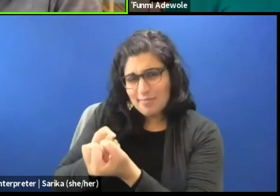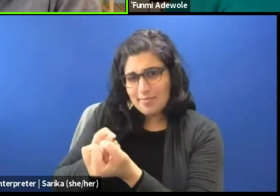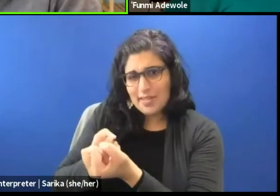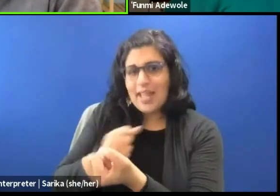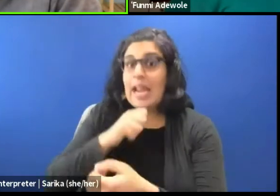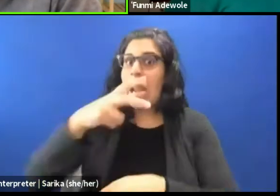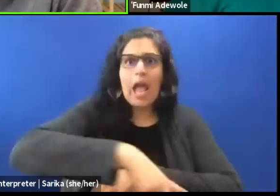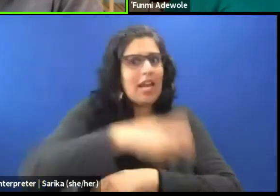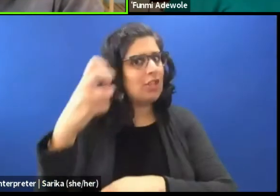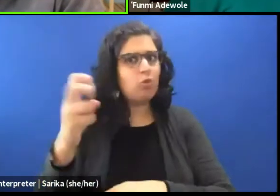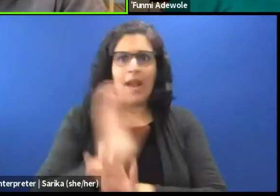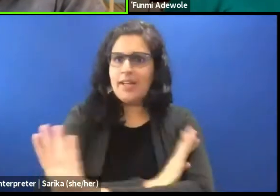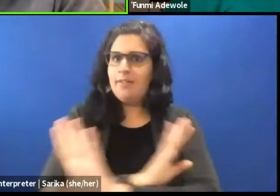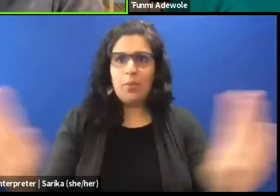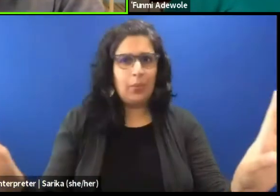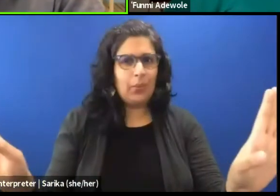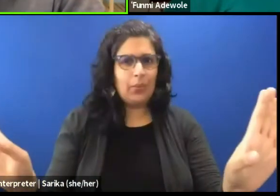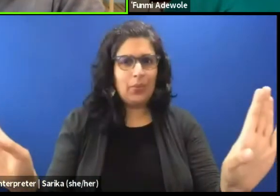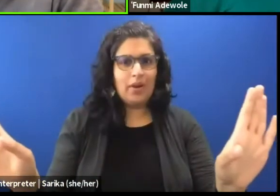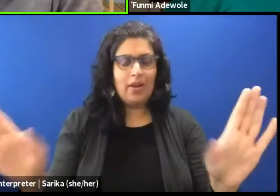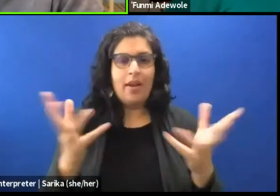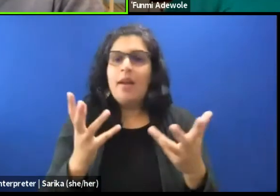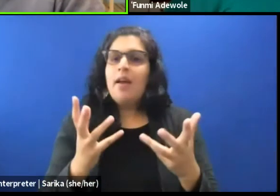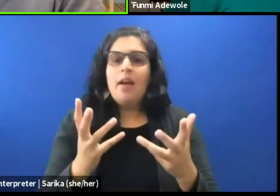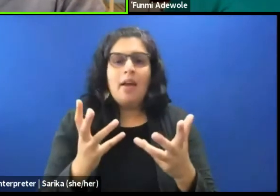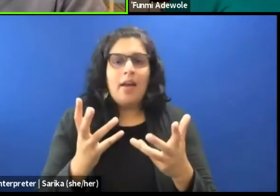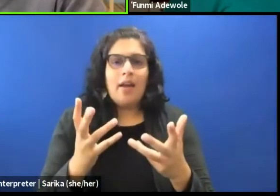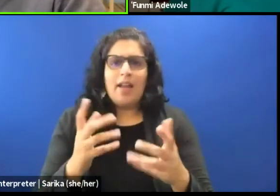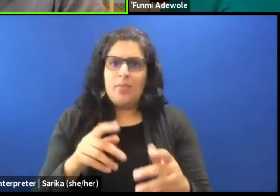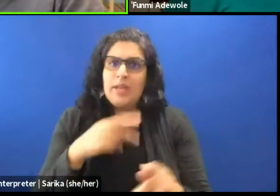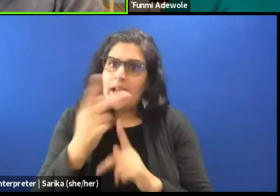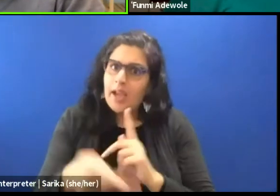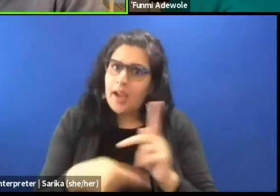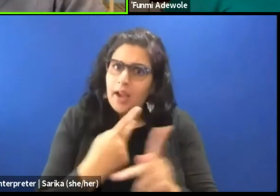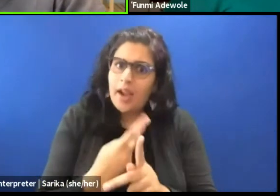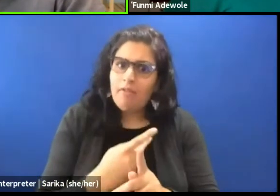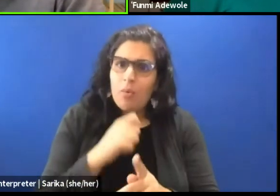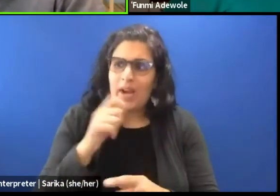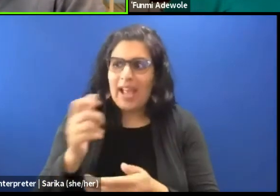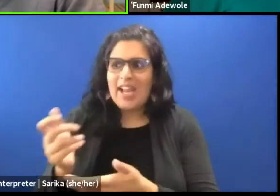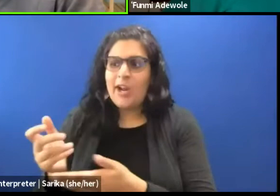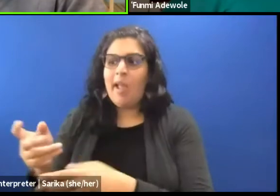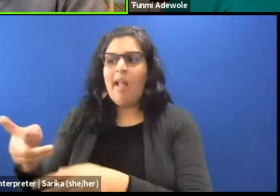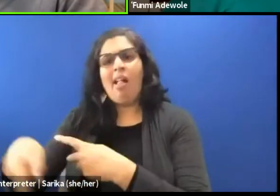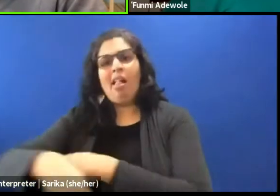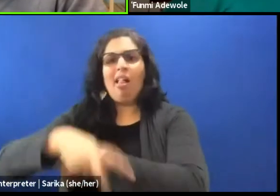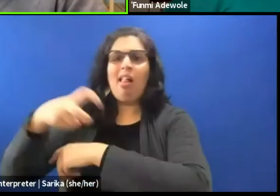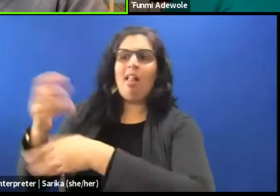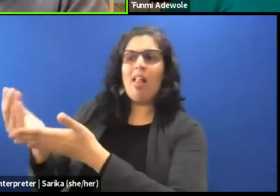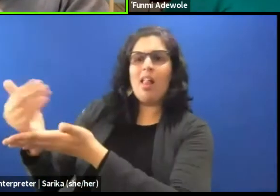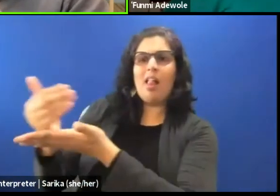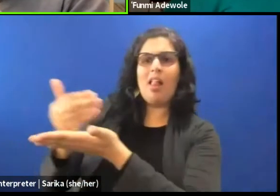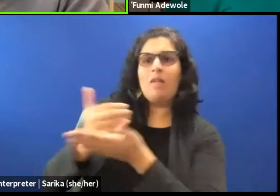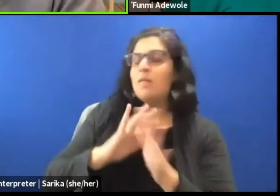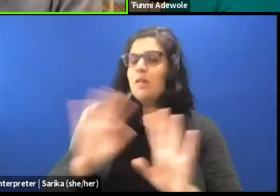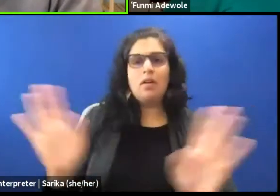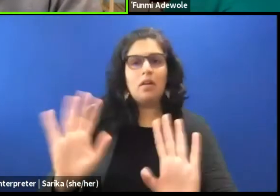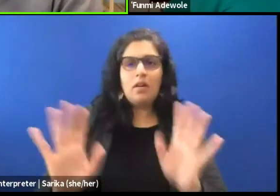'cause also I have to be careful in that sense right. It's not just go and collect it it's again that's why I am considering on those three levels of the political,